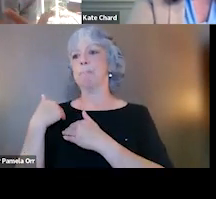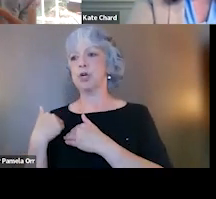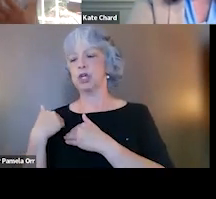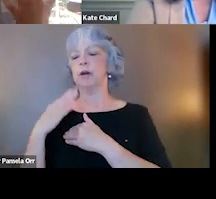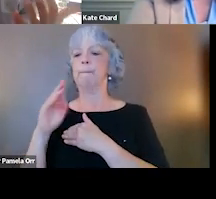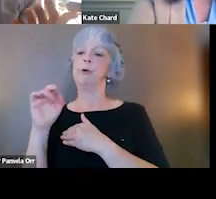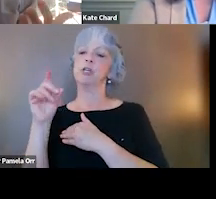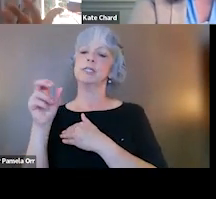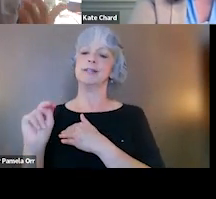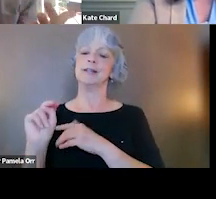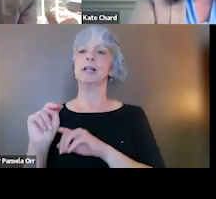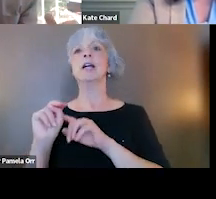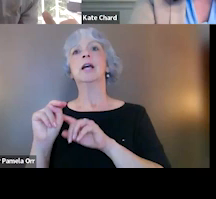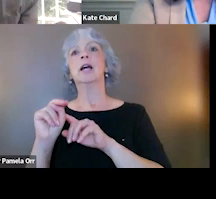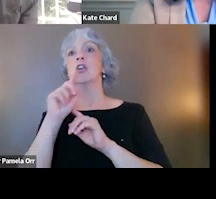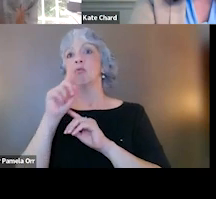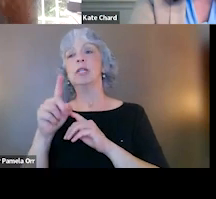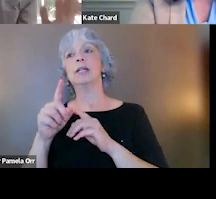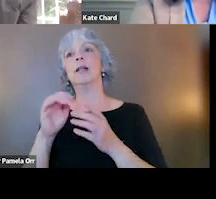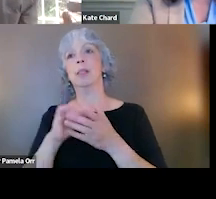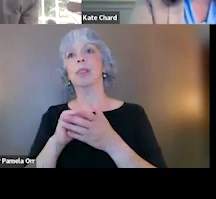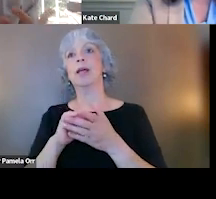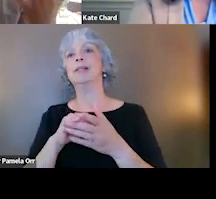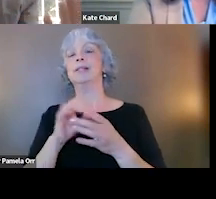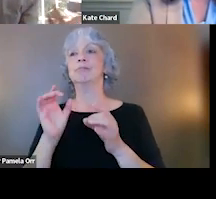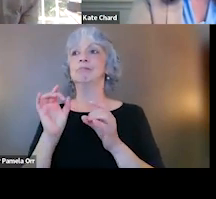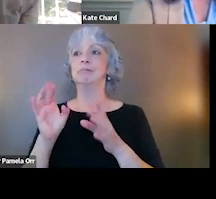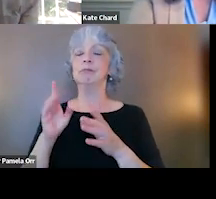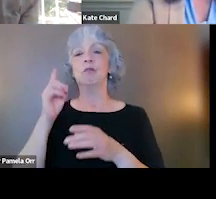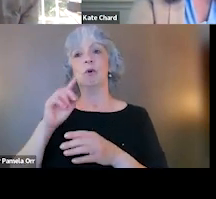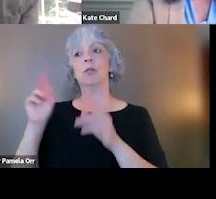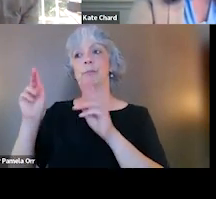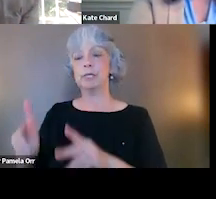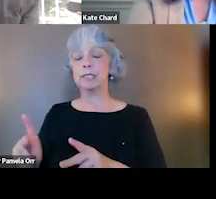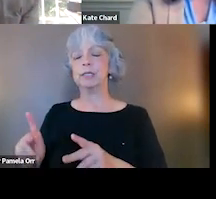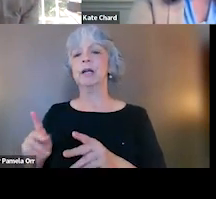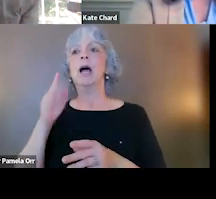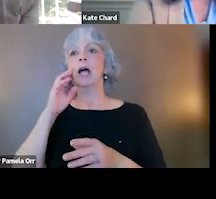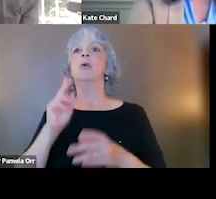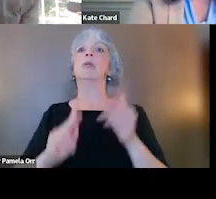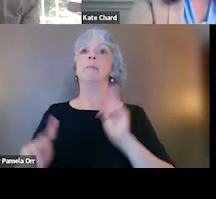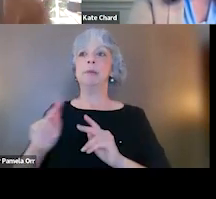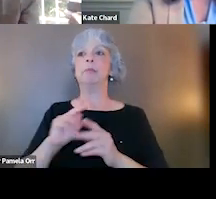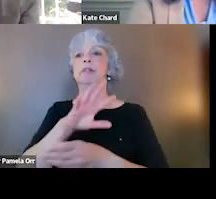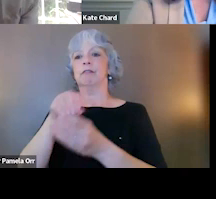is an incredible burden to the individual. Now and I understand people make choices and engage in behaviors that need to be addressed